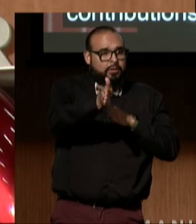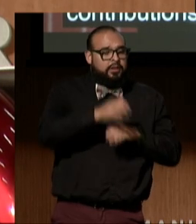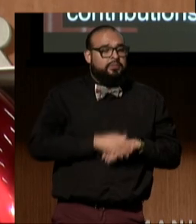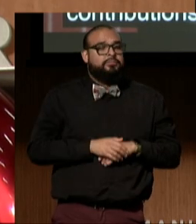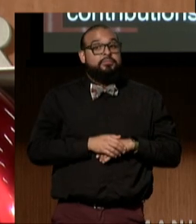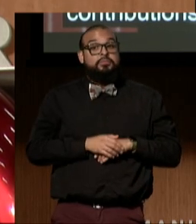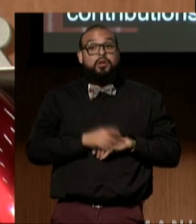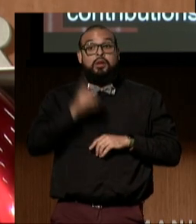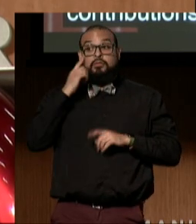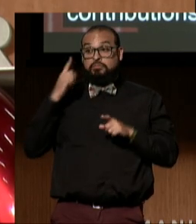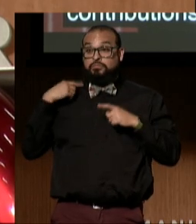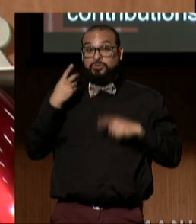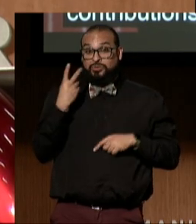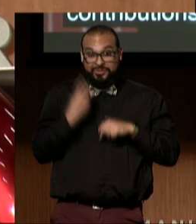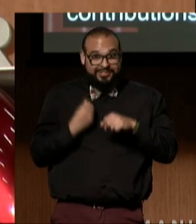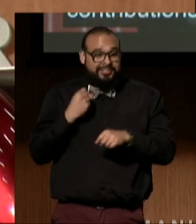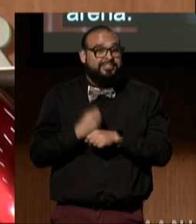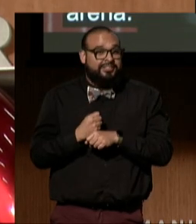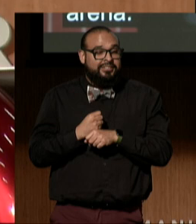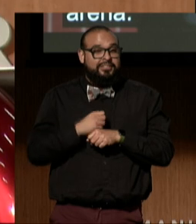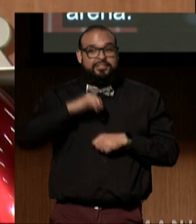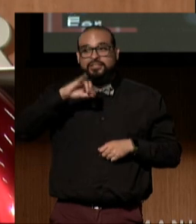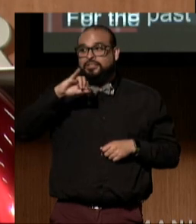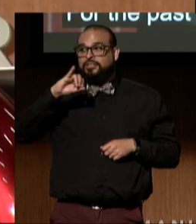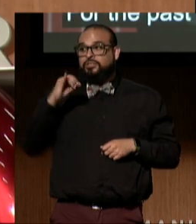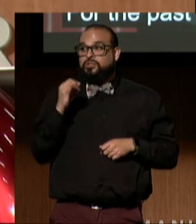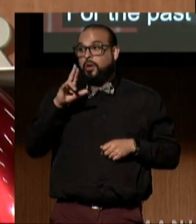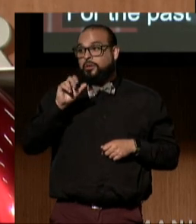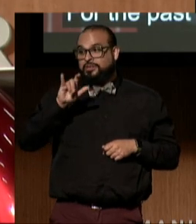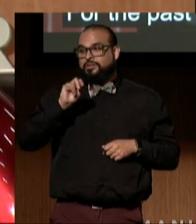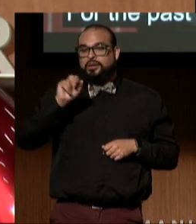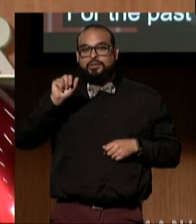For the past two years, Justin Ormand of A&O Shearman